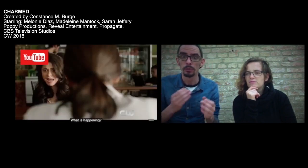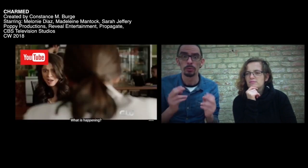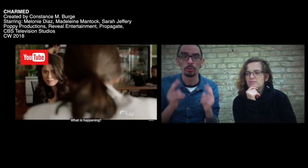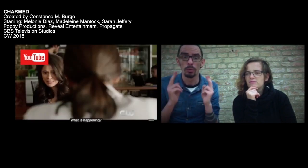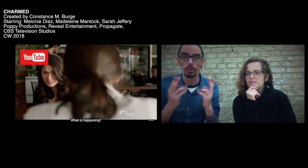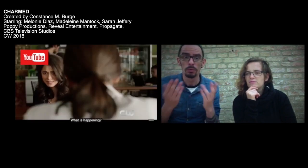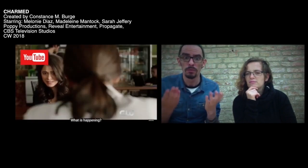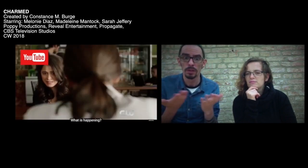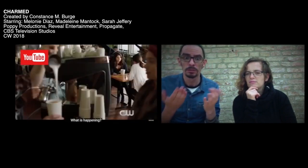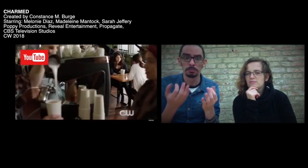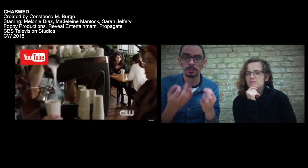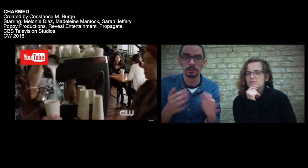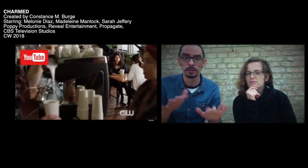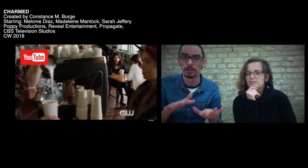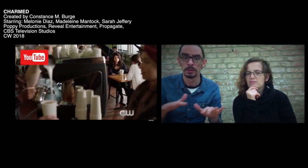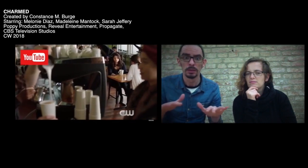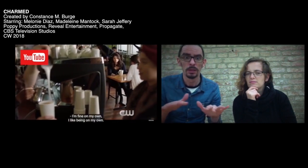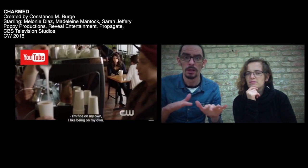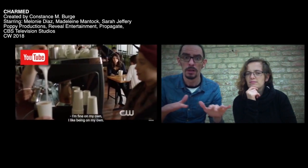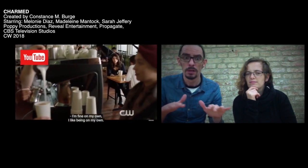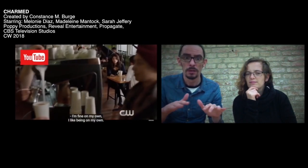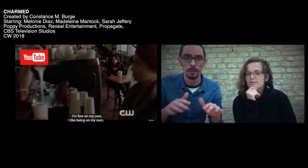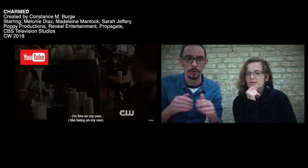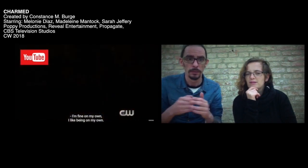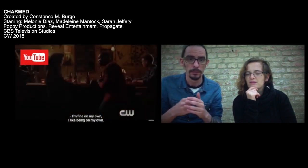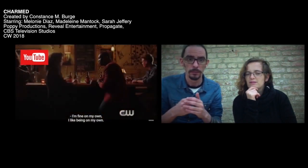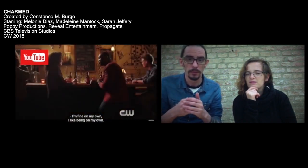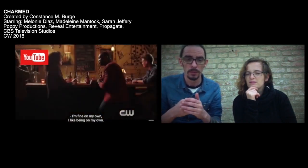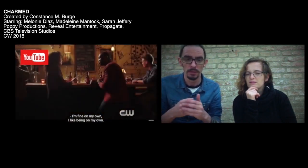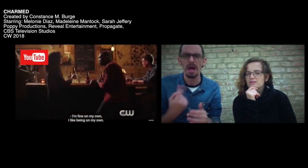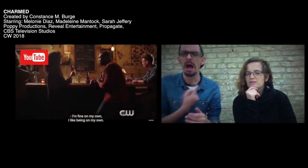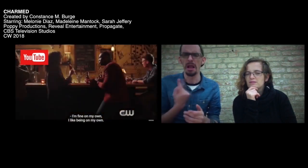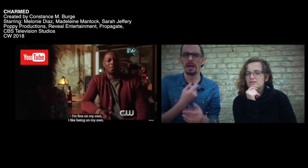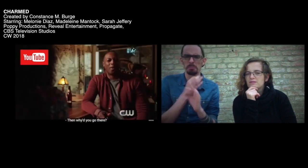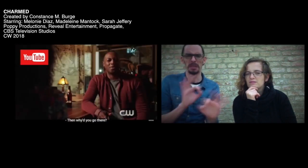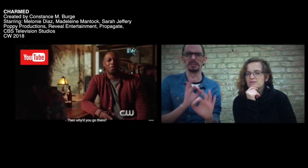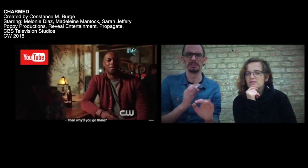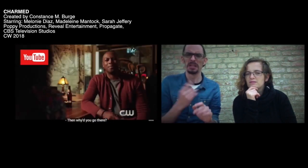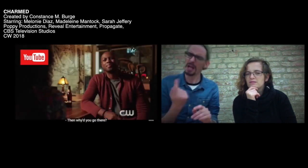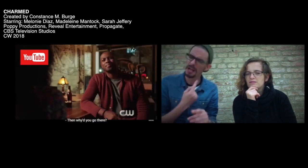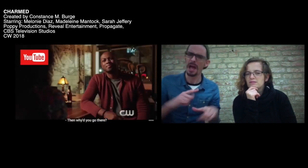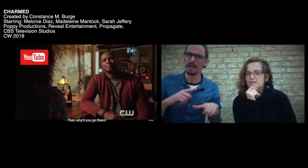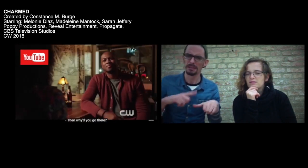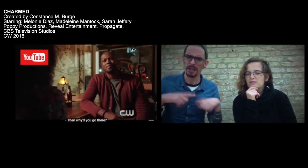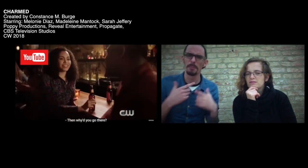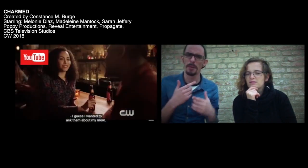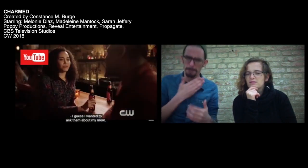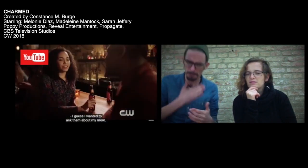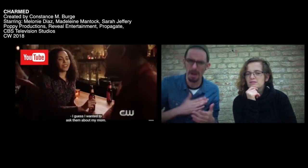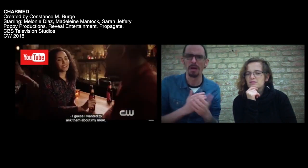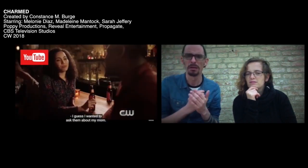[Oh mein Gott, was passiert hier?] [Es geht mir gut alleine. Ich mag es, alleine zu sein.]